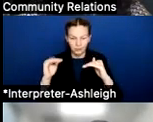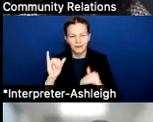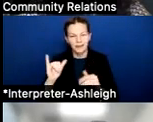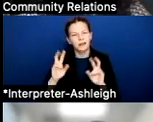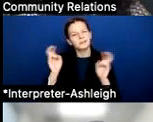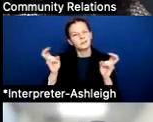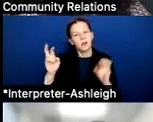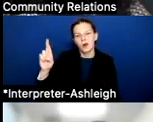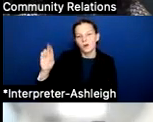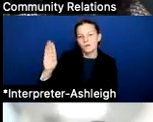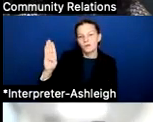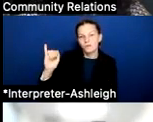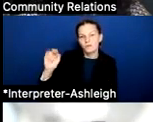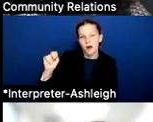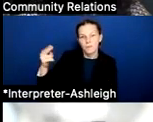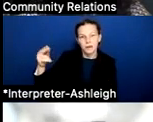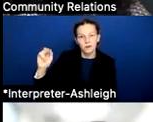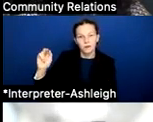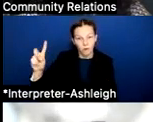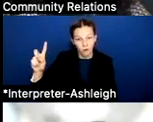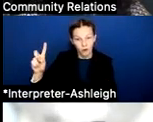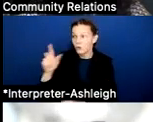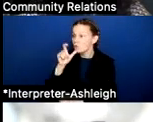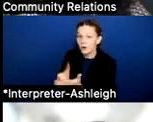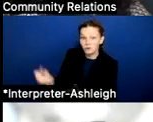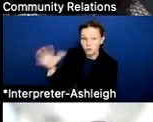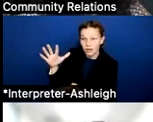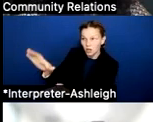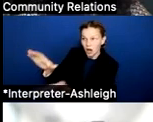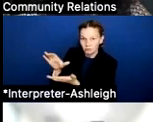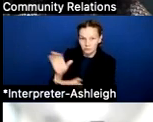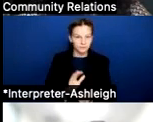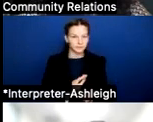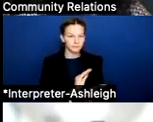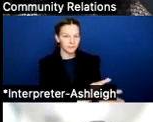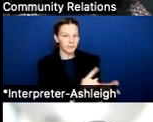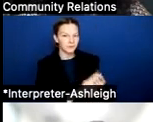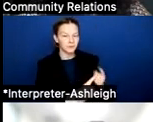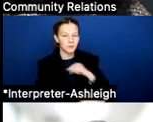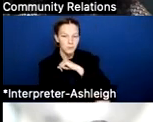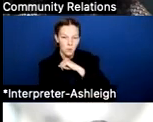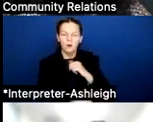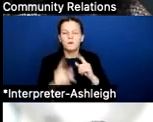take from the wealthy, give to the poor, or educating students equally across the state. As you can see,